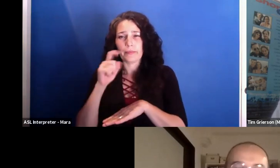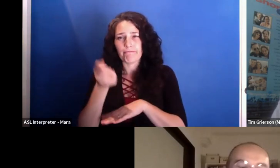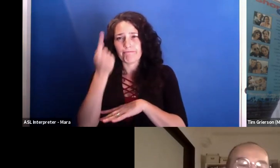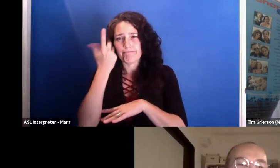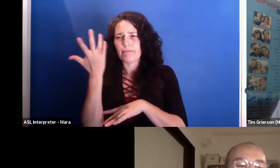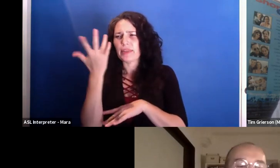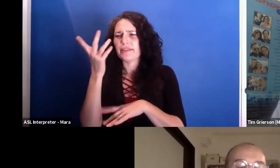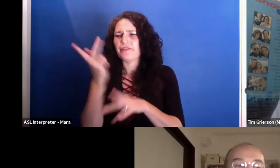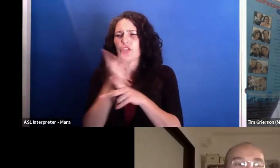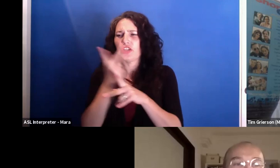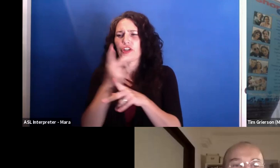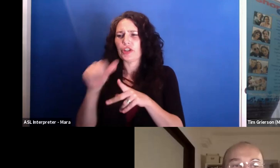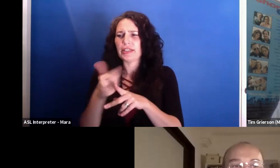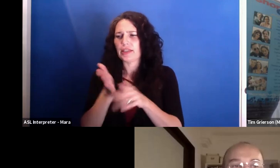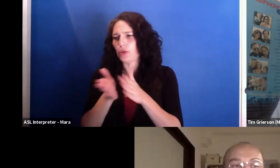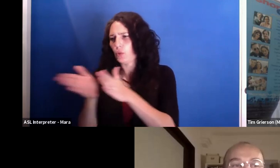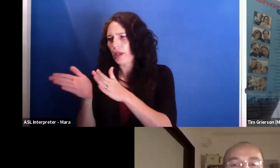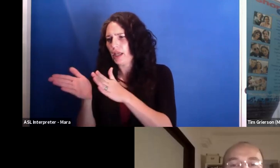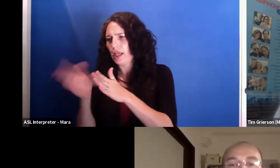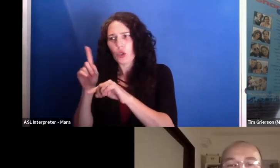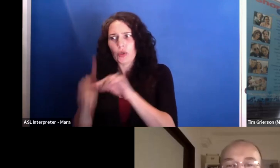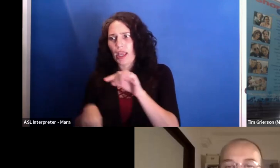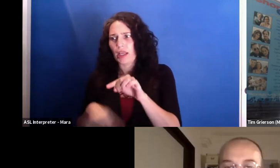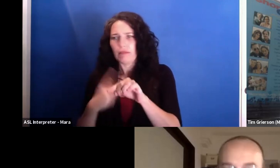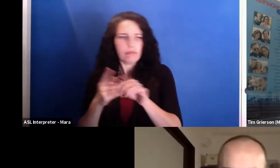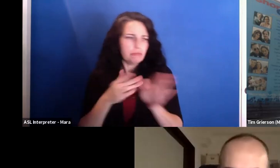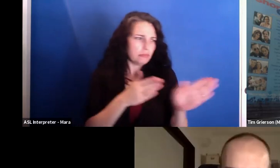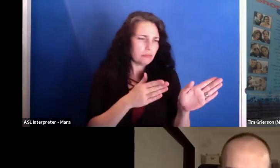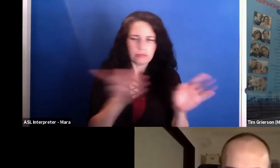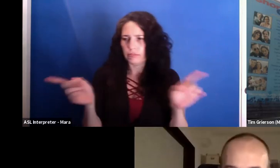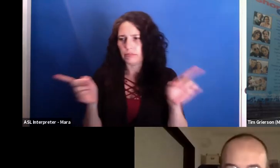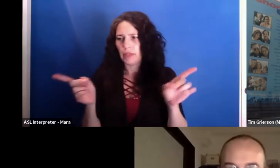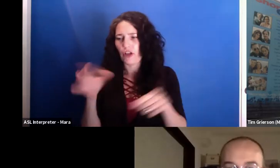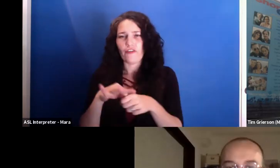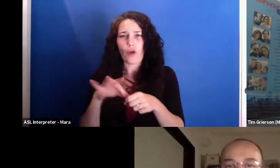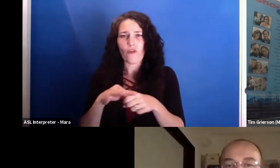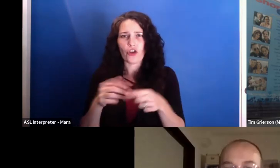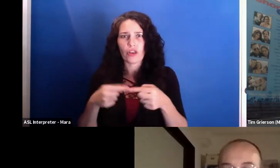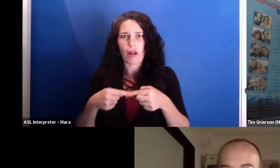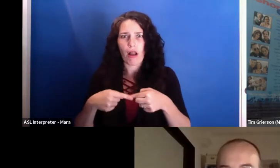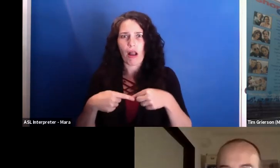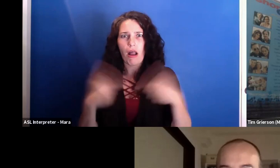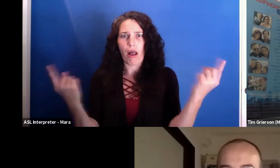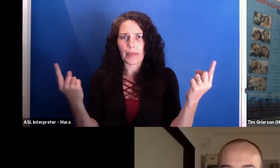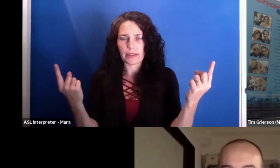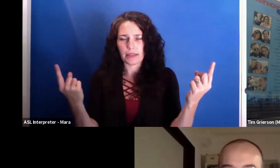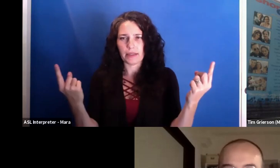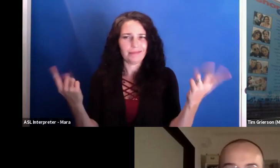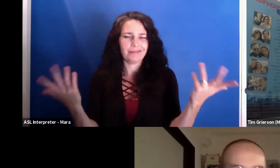We cannot just vote for the extreme opposite that is just promising.